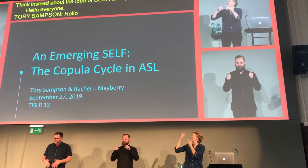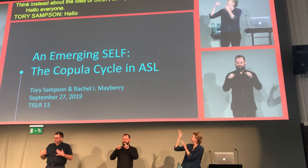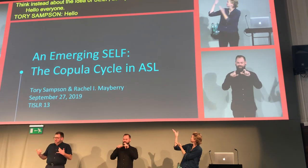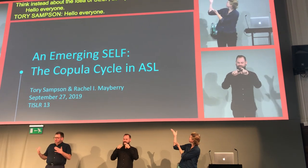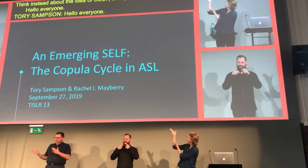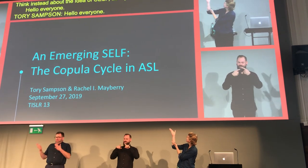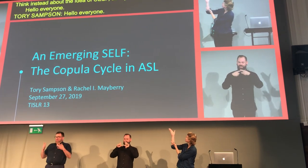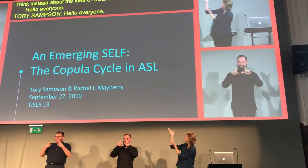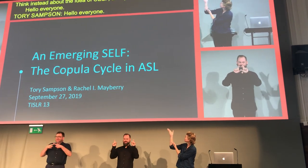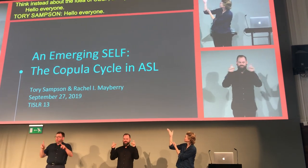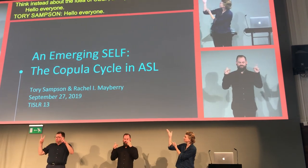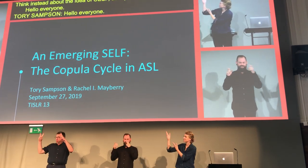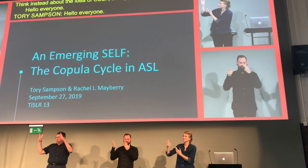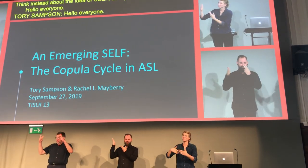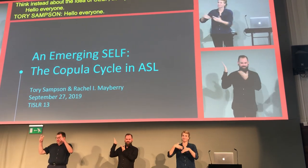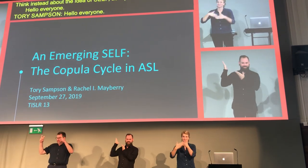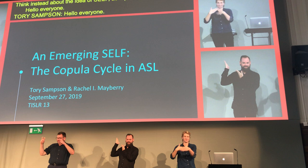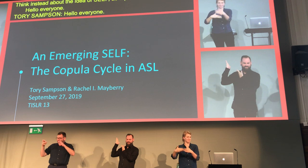A very different topic, but here it is.